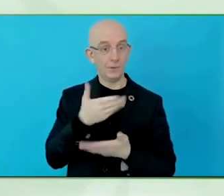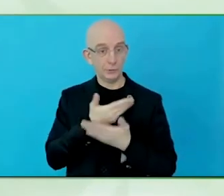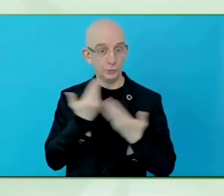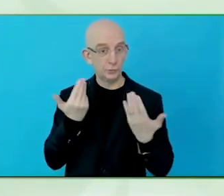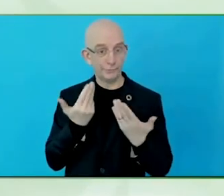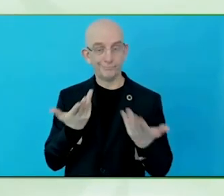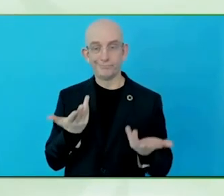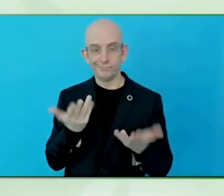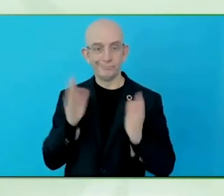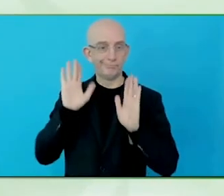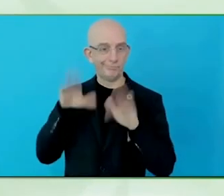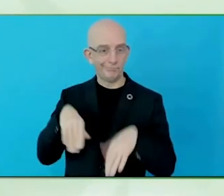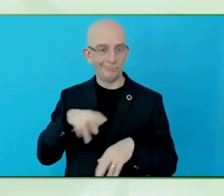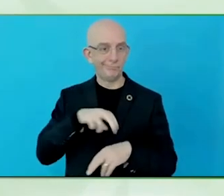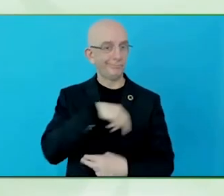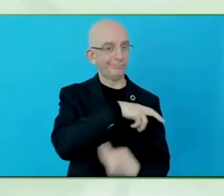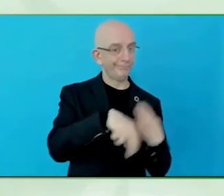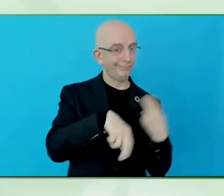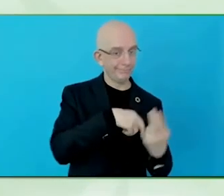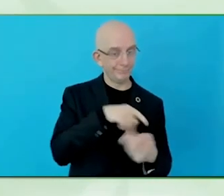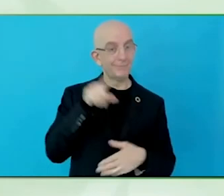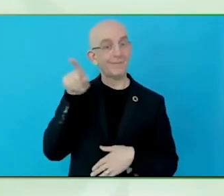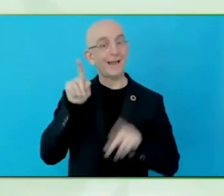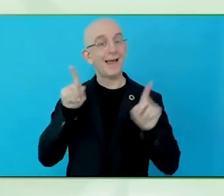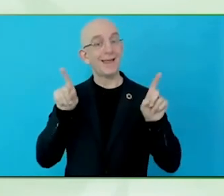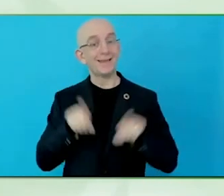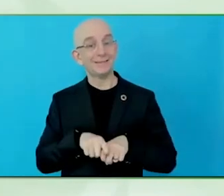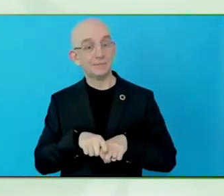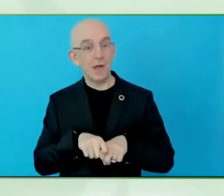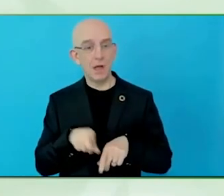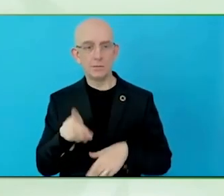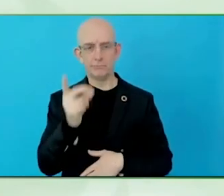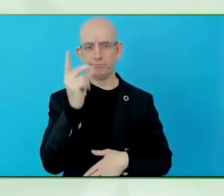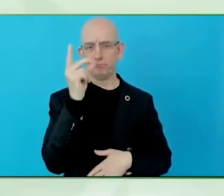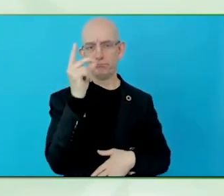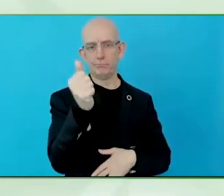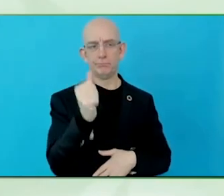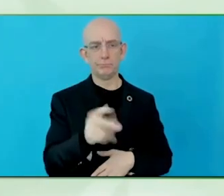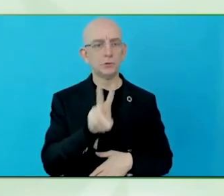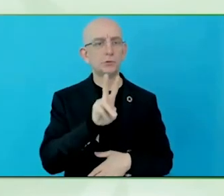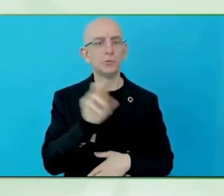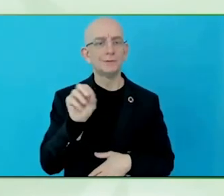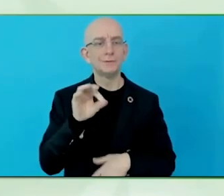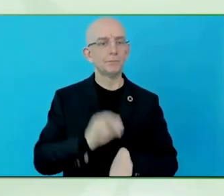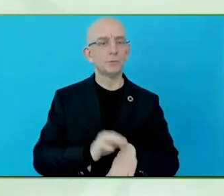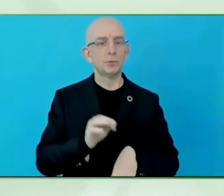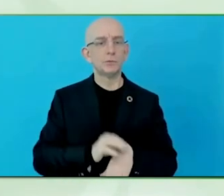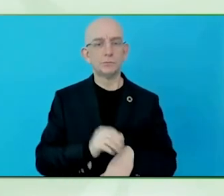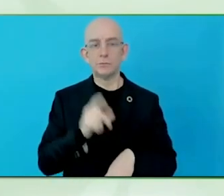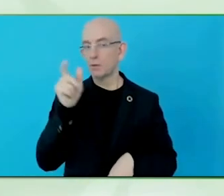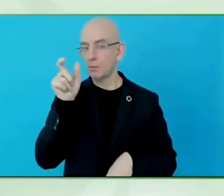No one bothers about if they have to go through the cycle of bureaucracy or approvals or health and safety.